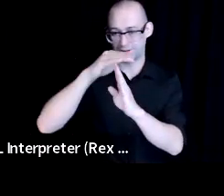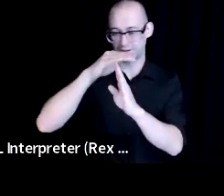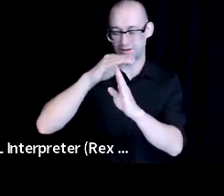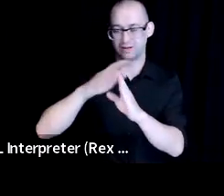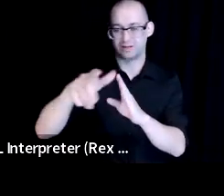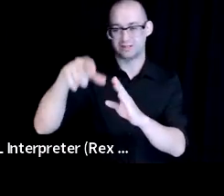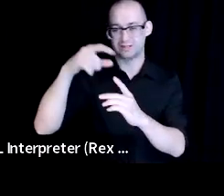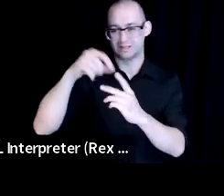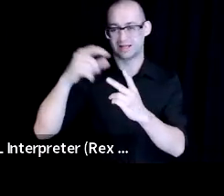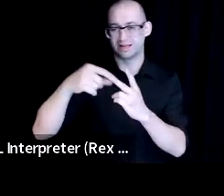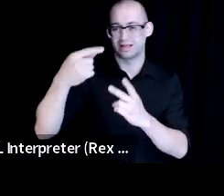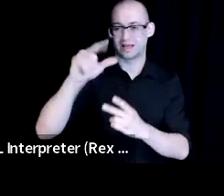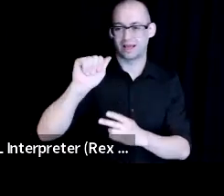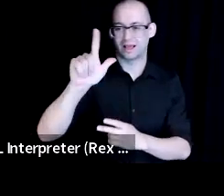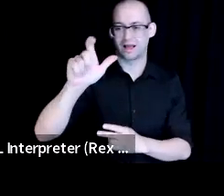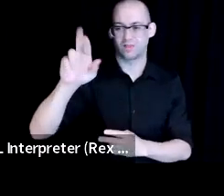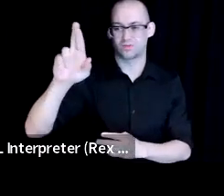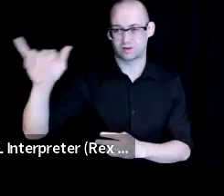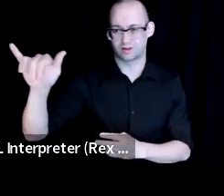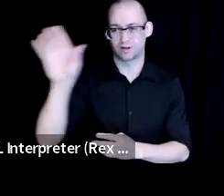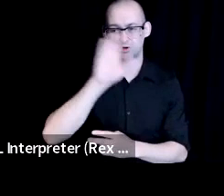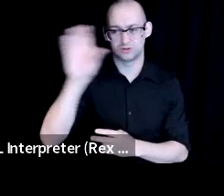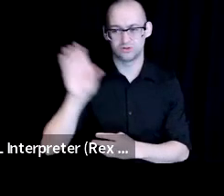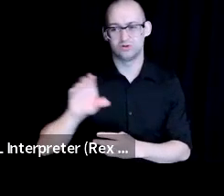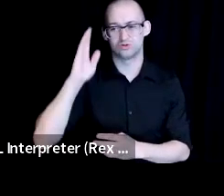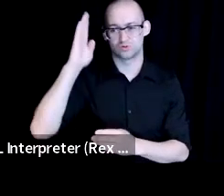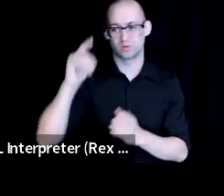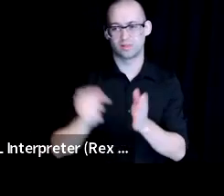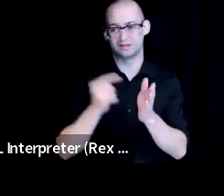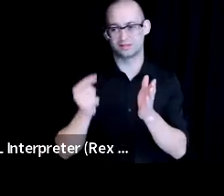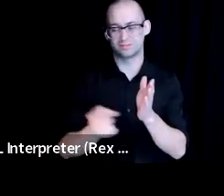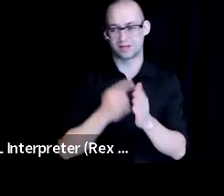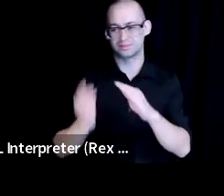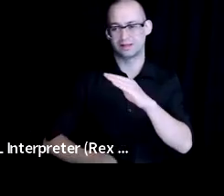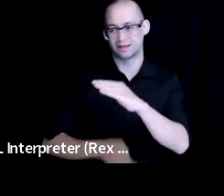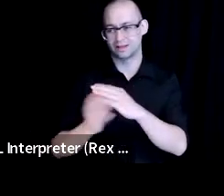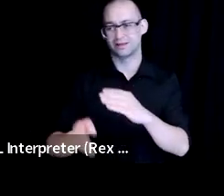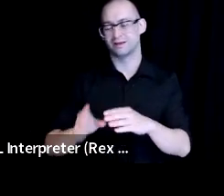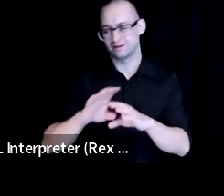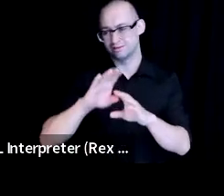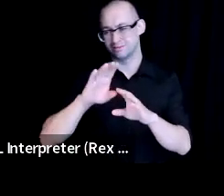gallery. Here's today's agenda.